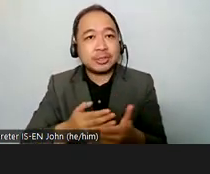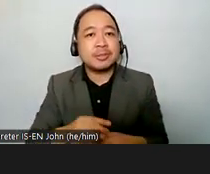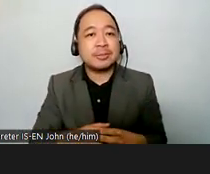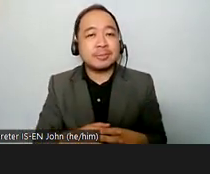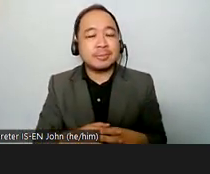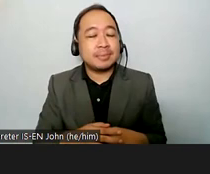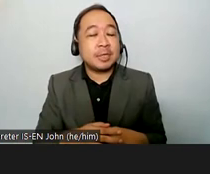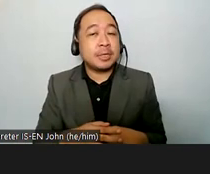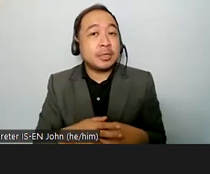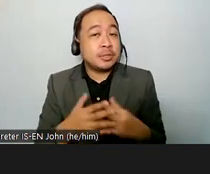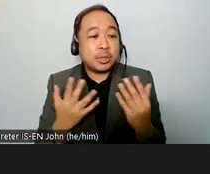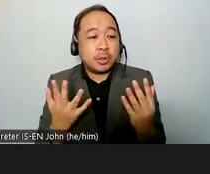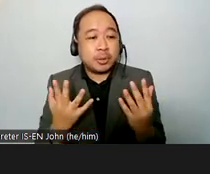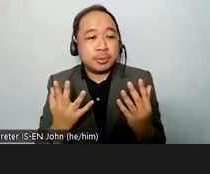so i'm very happy to